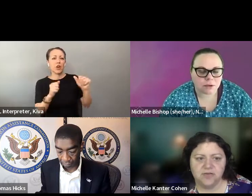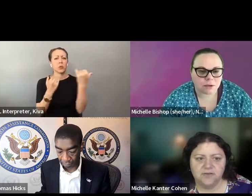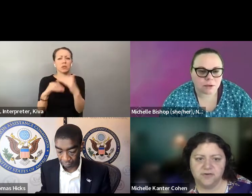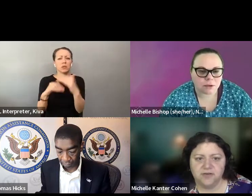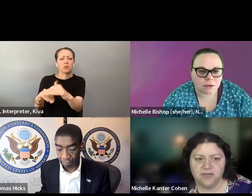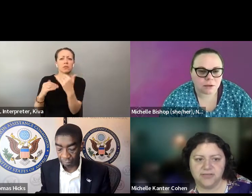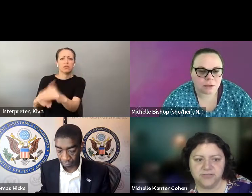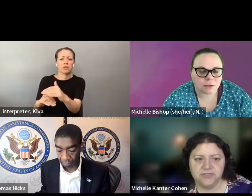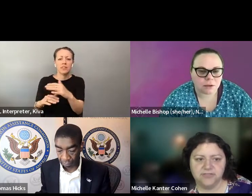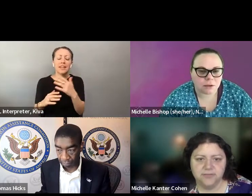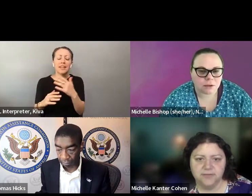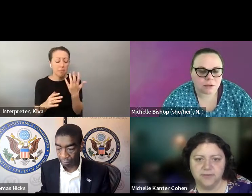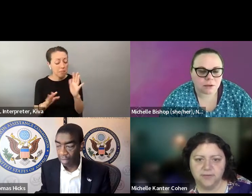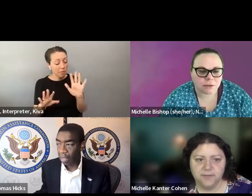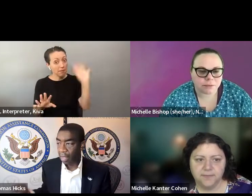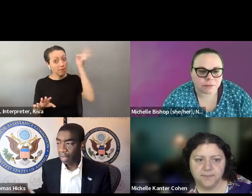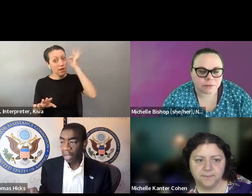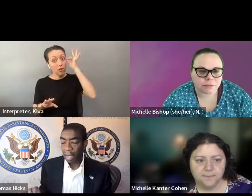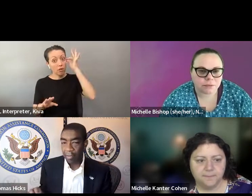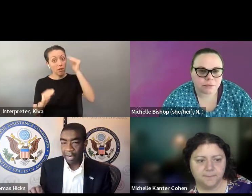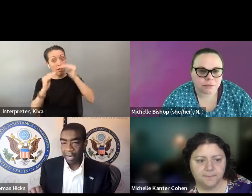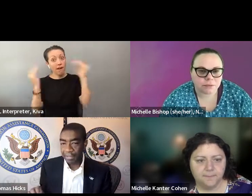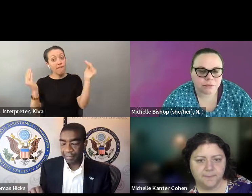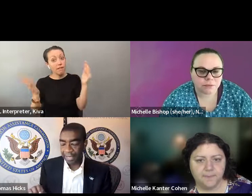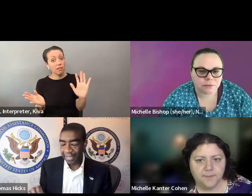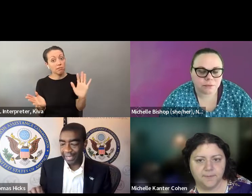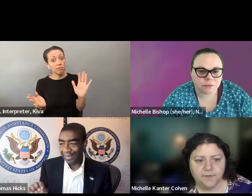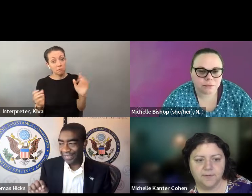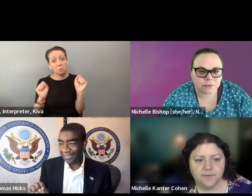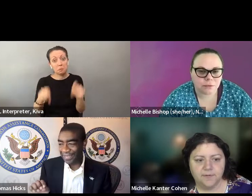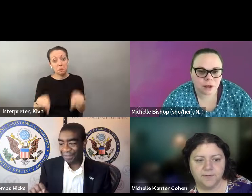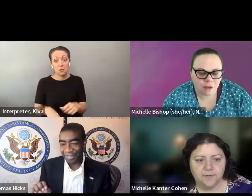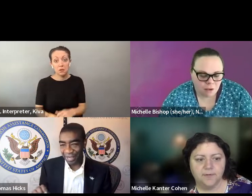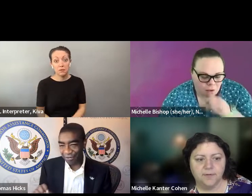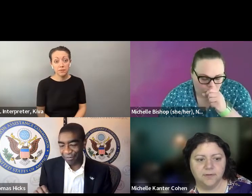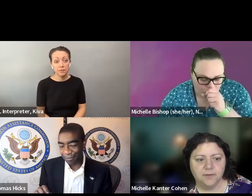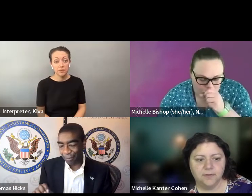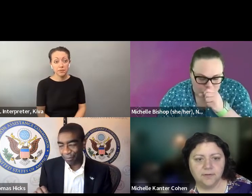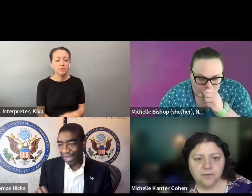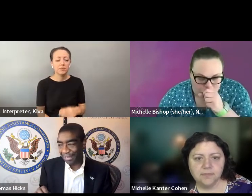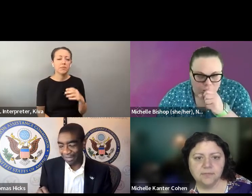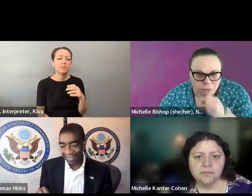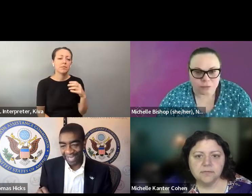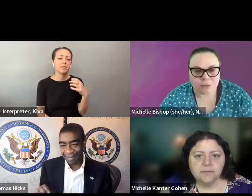pretty much anybody except for your employer or Union Rep. And that's a really important right, and something I can talk about also a little bit later, in terms of some of the legislation that we've seen across the country Unfortunately, in some instances really limiting that that right but that is a limiting that right, but that is a right that exist under federal law for all elections.